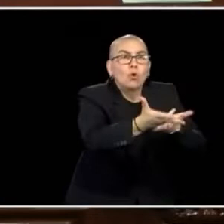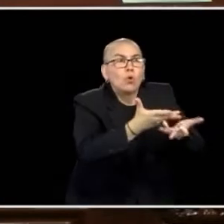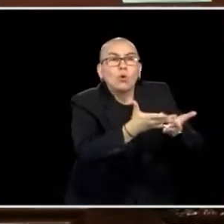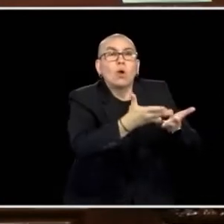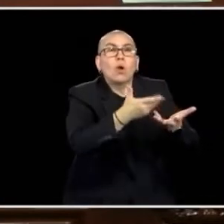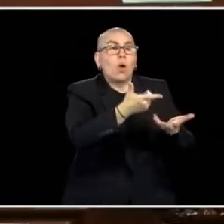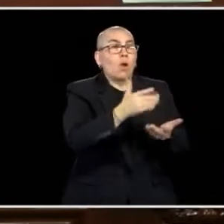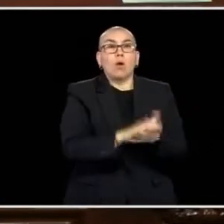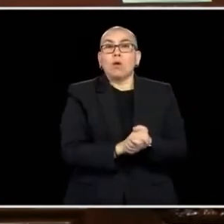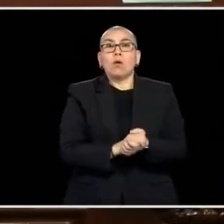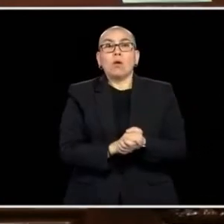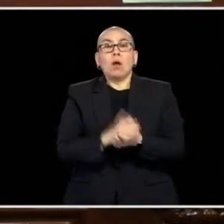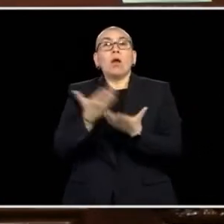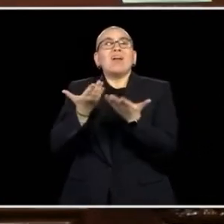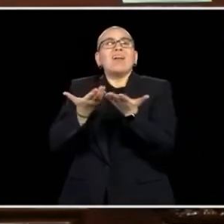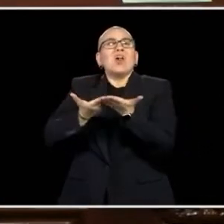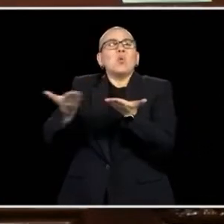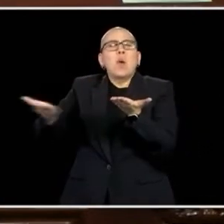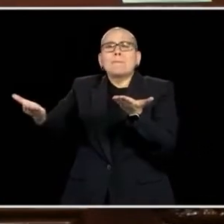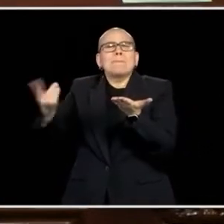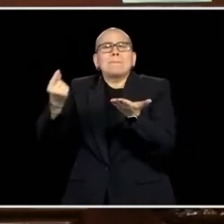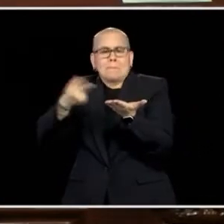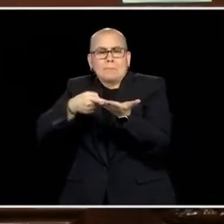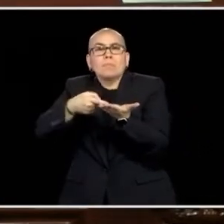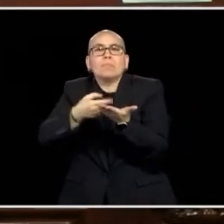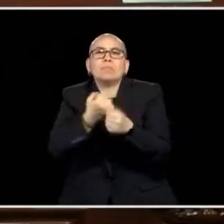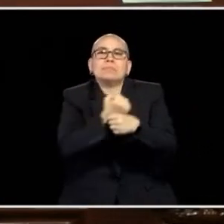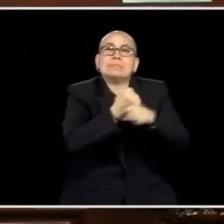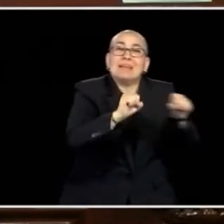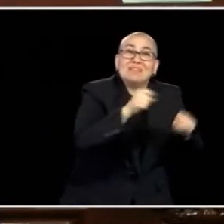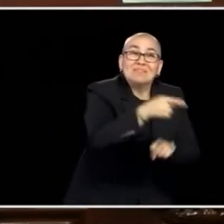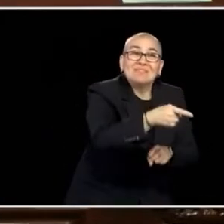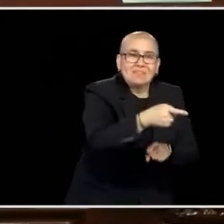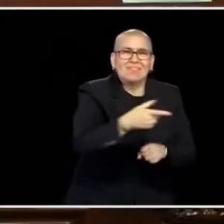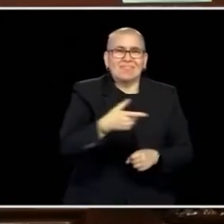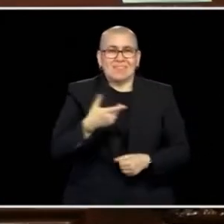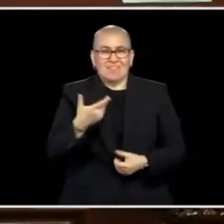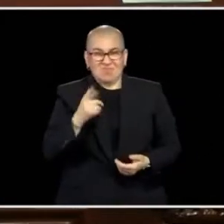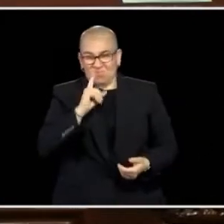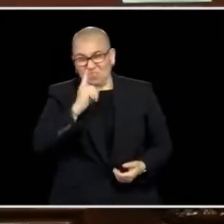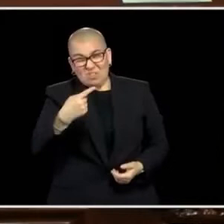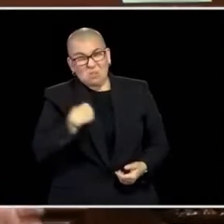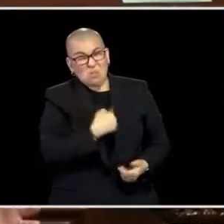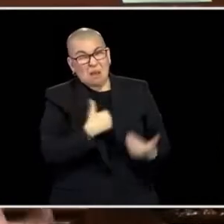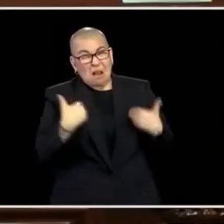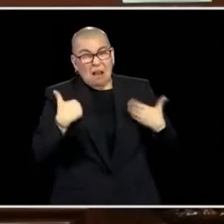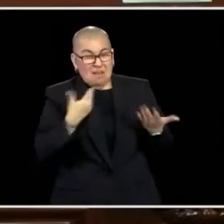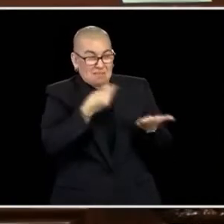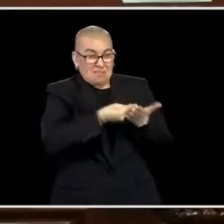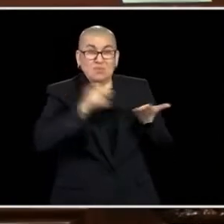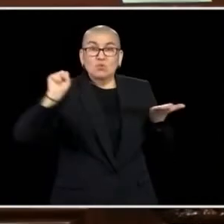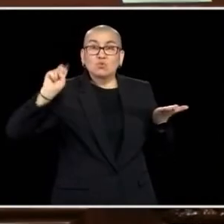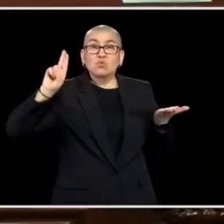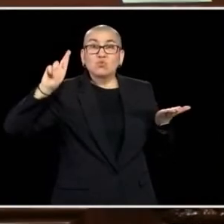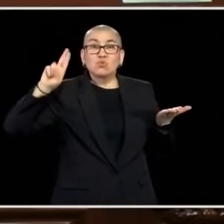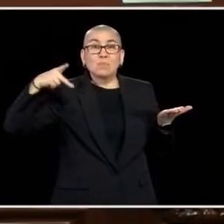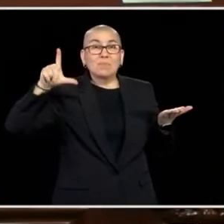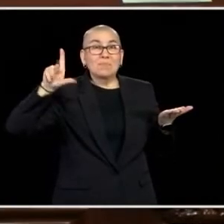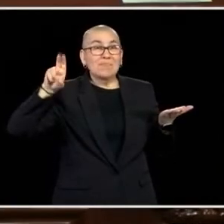WAYS OF DOING THINGS. OUR LOCAL OFFICIALS KNOW, WE HAVE A SURPLUS THAT ALLOWS THEM TO DO THAT AND WE ALSO HAVE THE CAPACITY TO WORK WITH